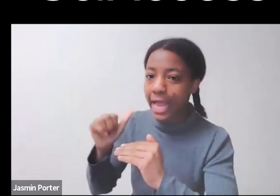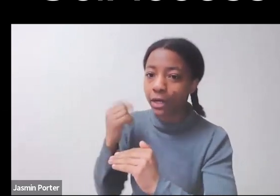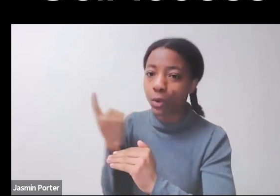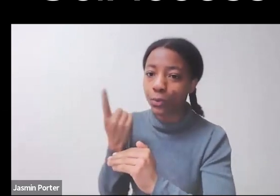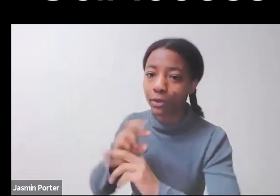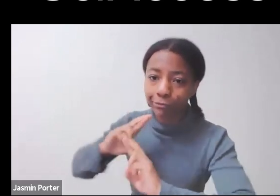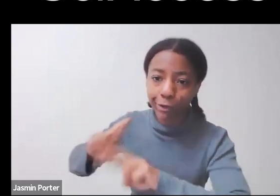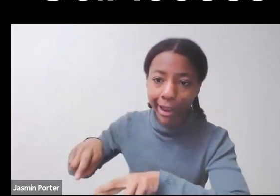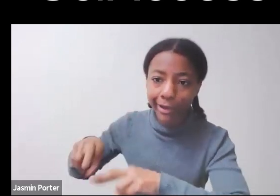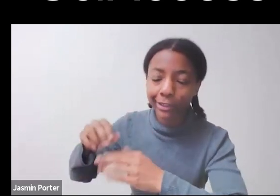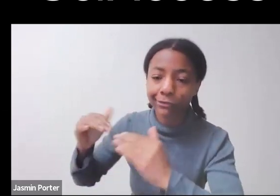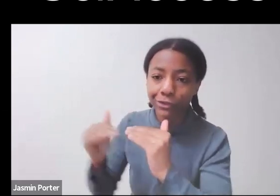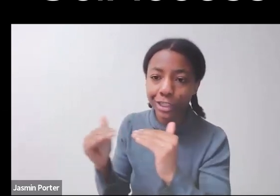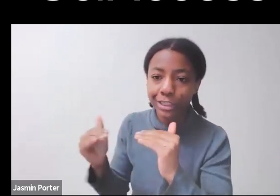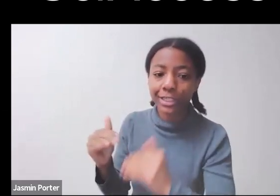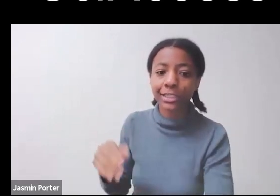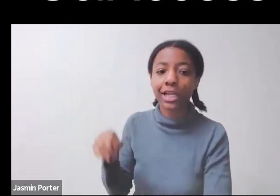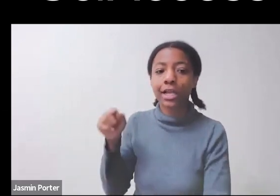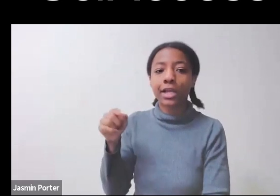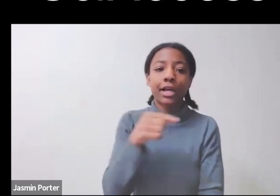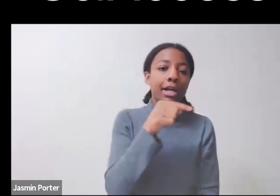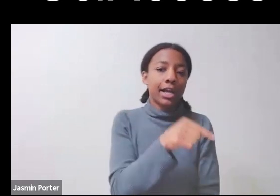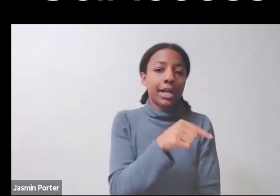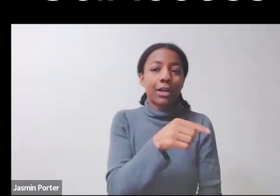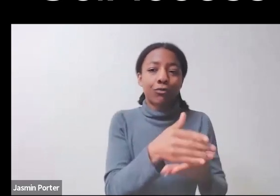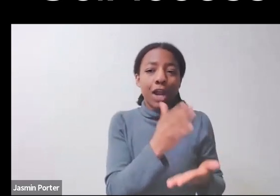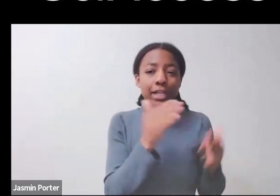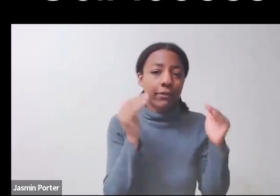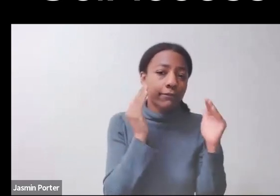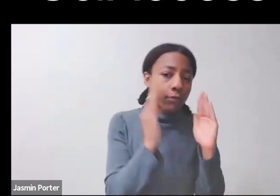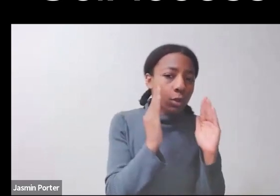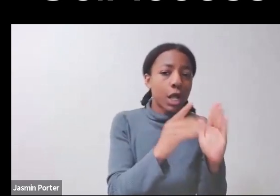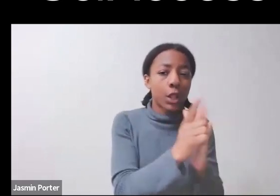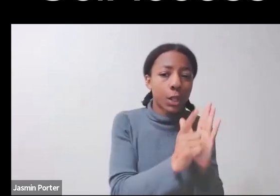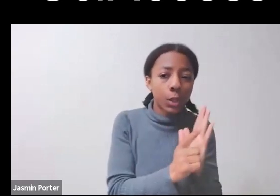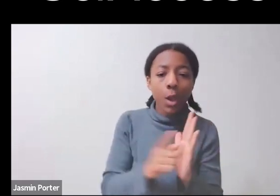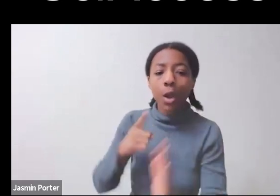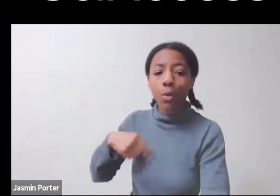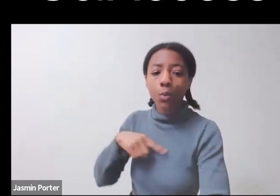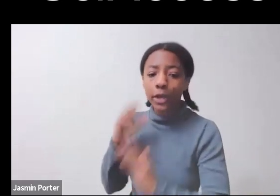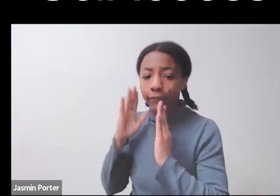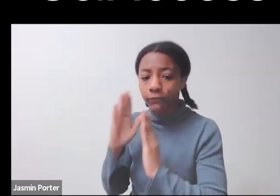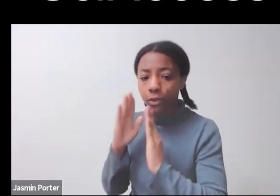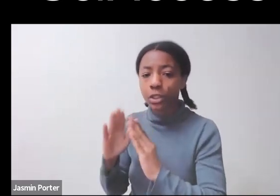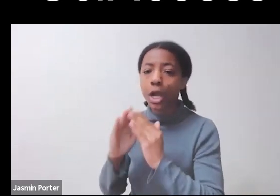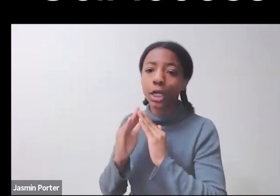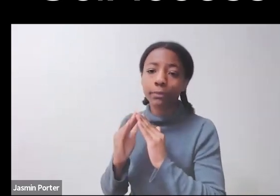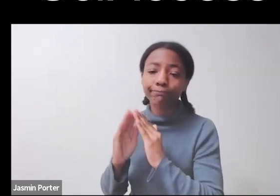on community building and centering those who have been the most impacted, which are often those